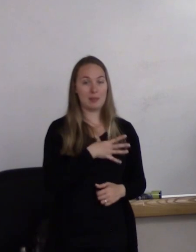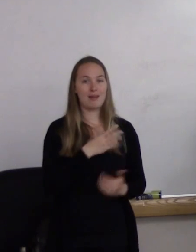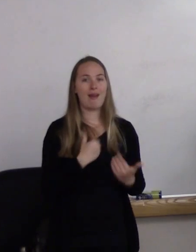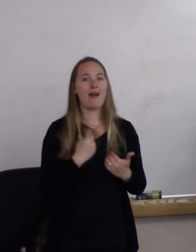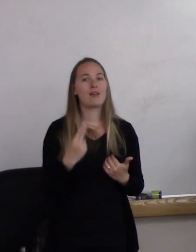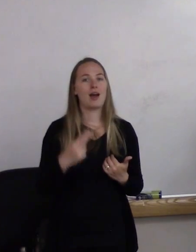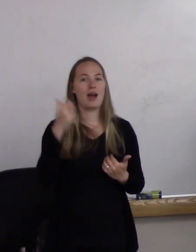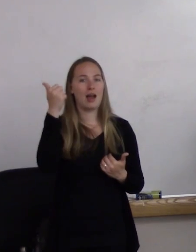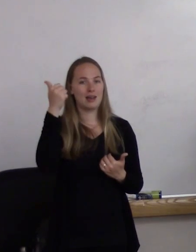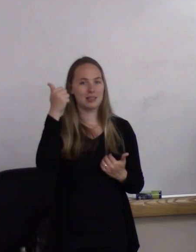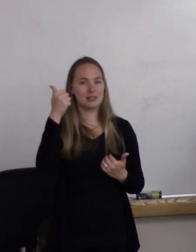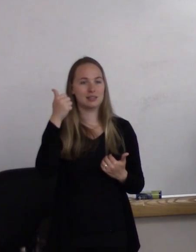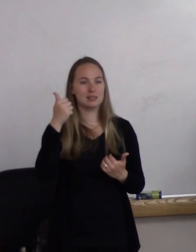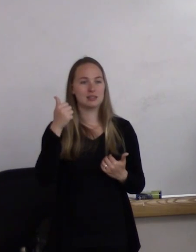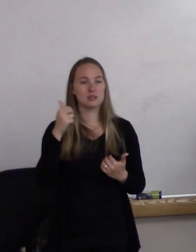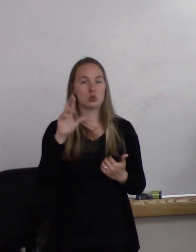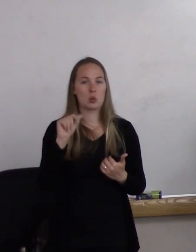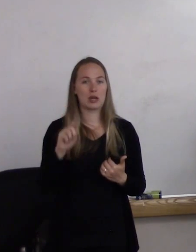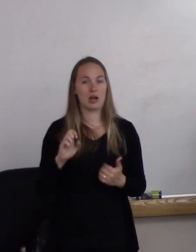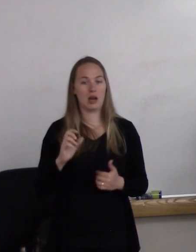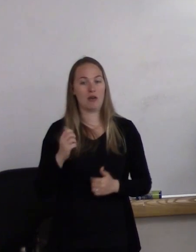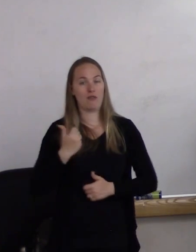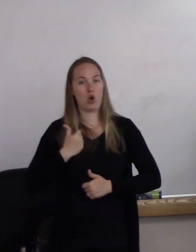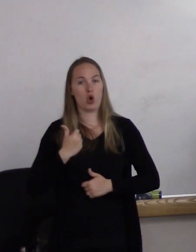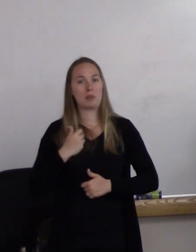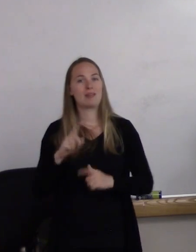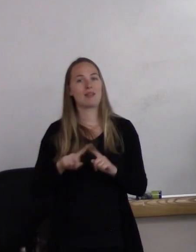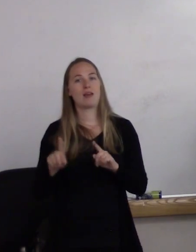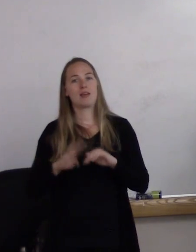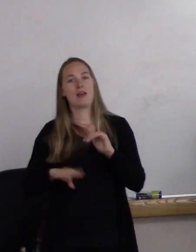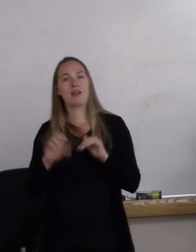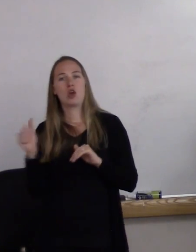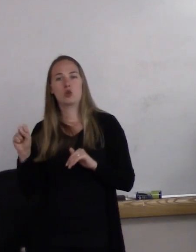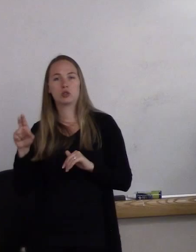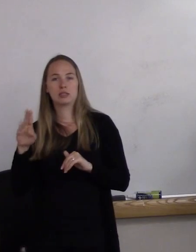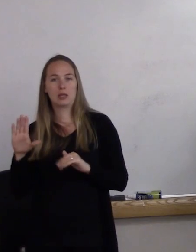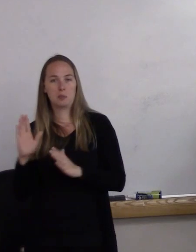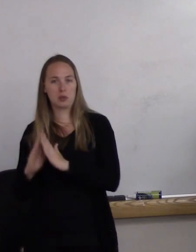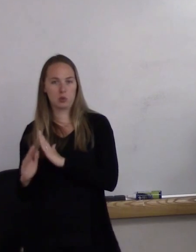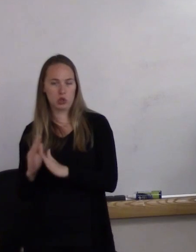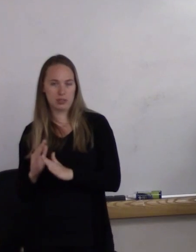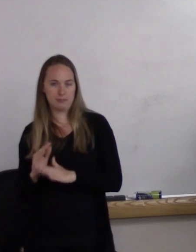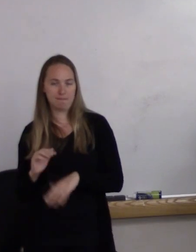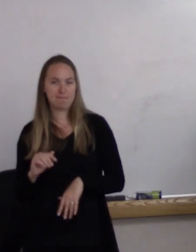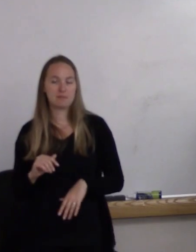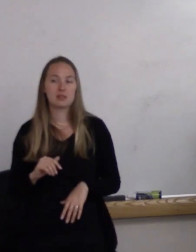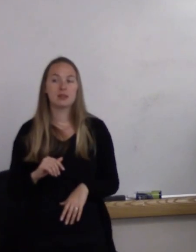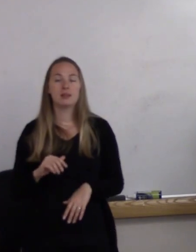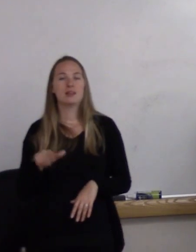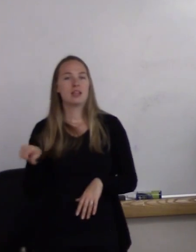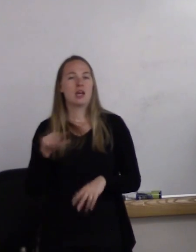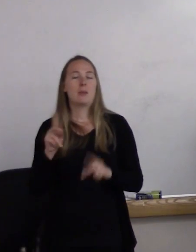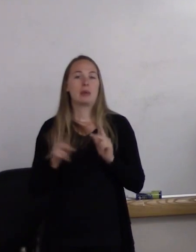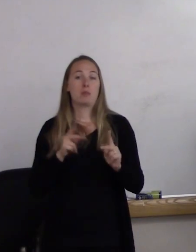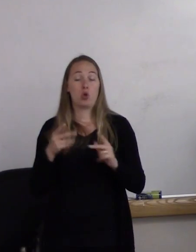of armed forces service of any sub-community. So these are people who were born men